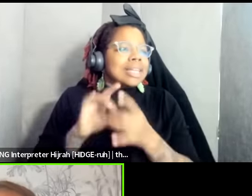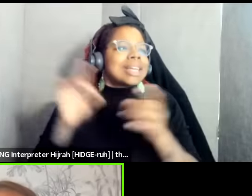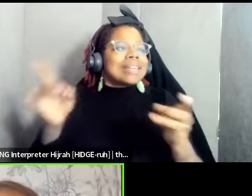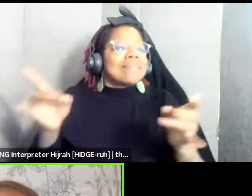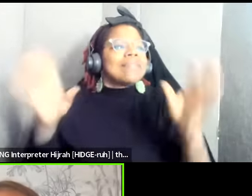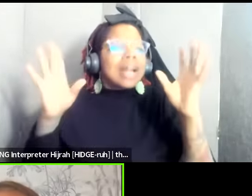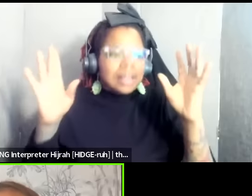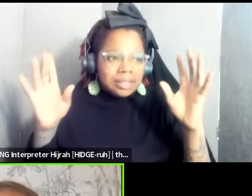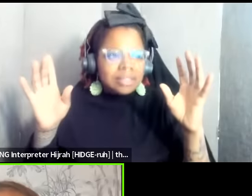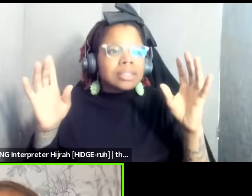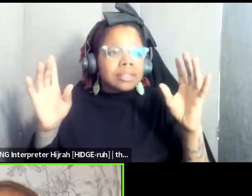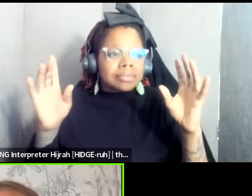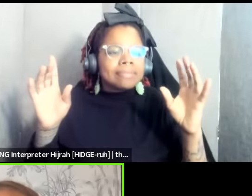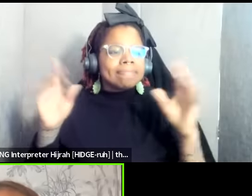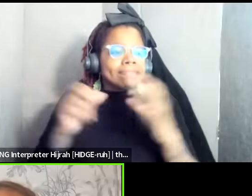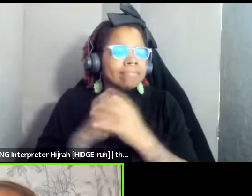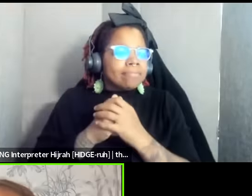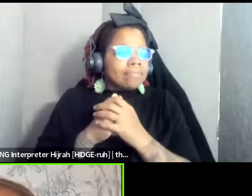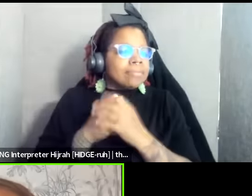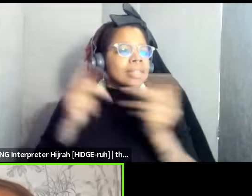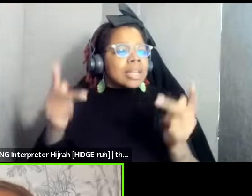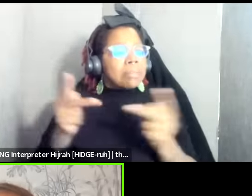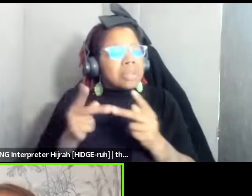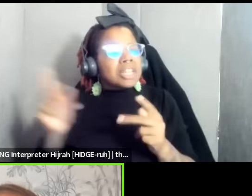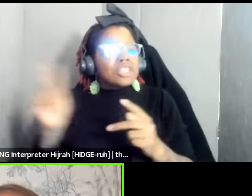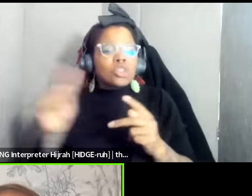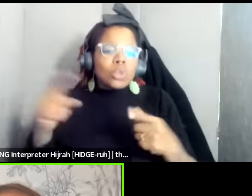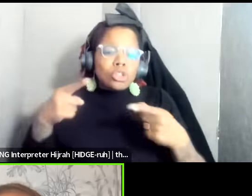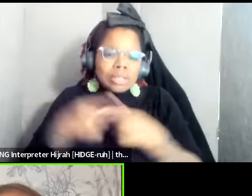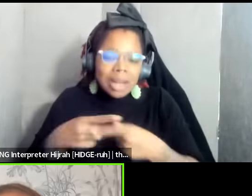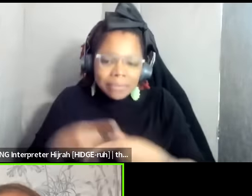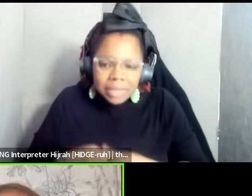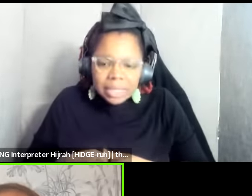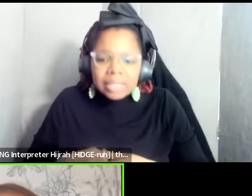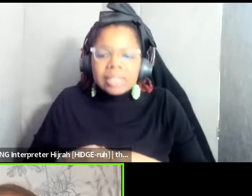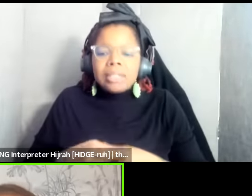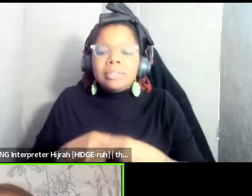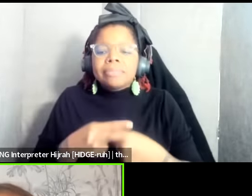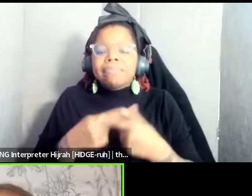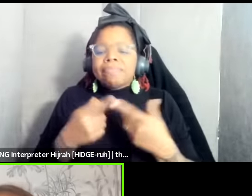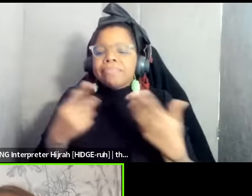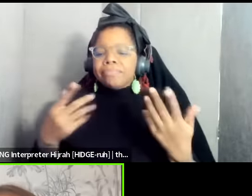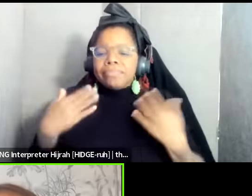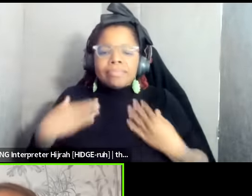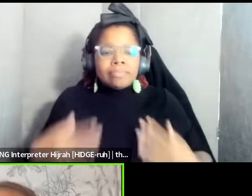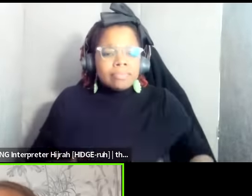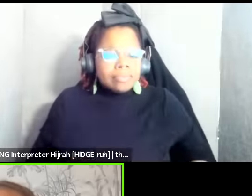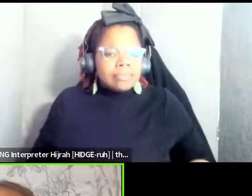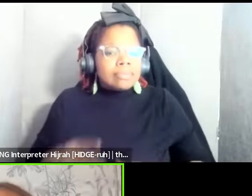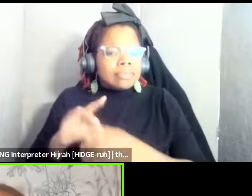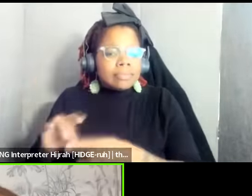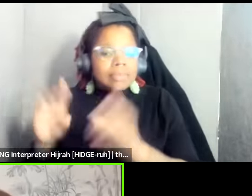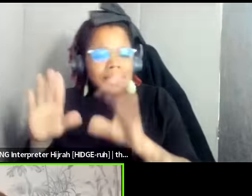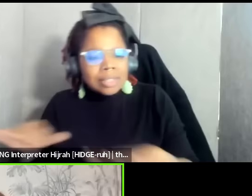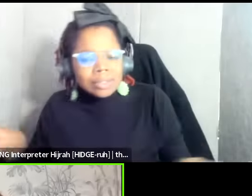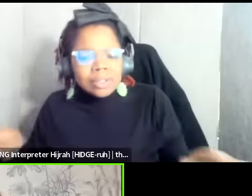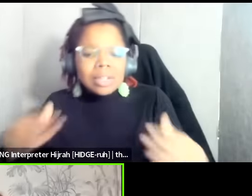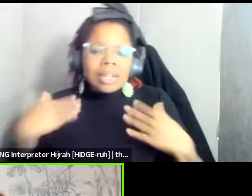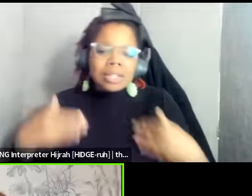um in in in places where there's conflict that the bodies of children the bodies of women of